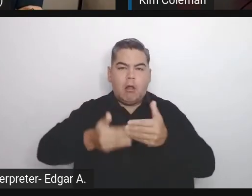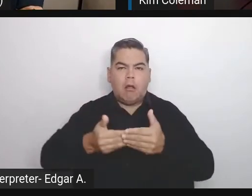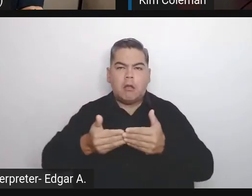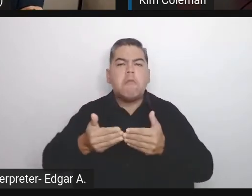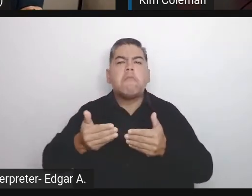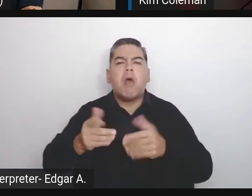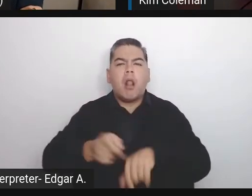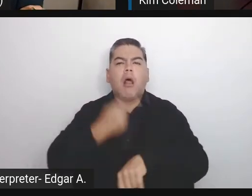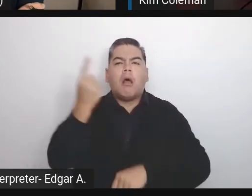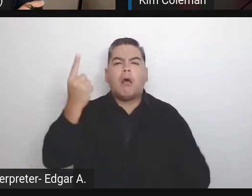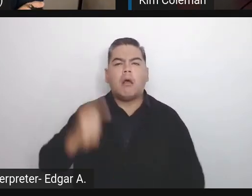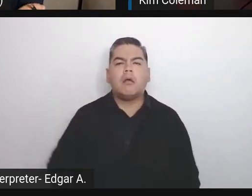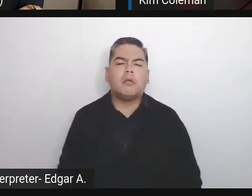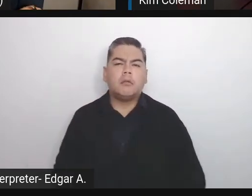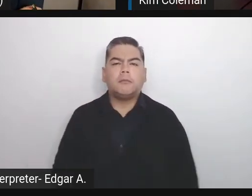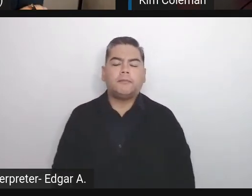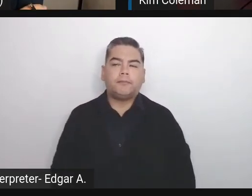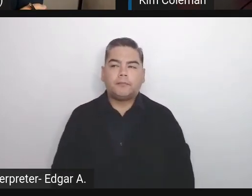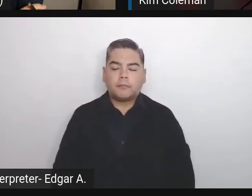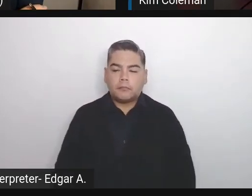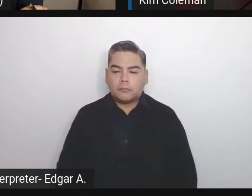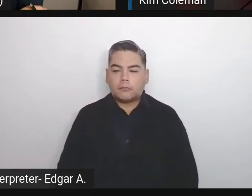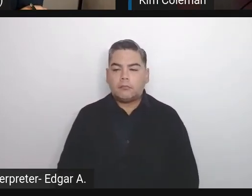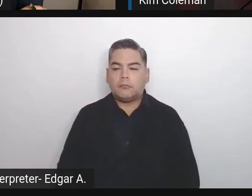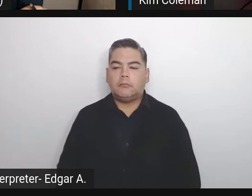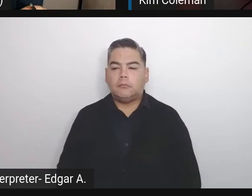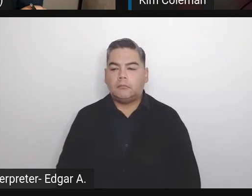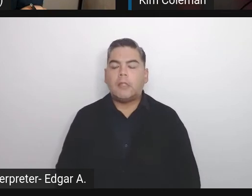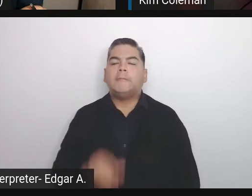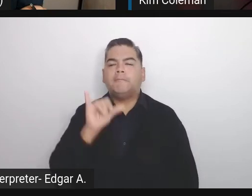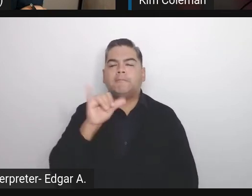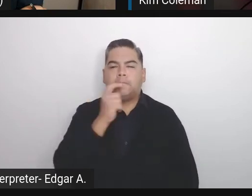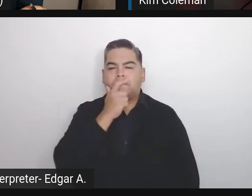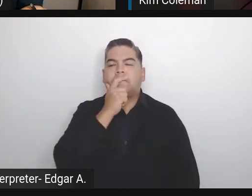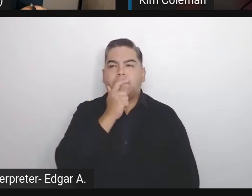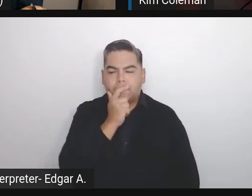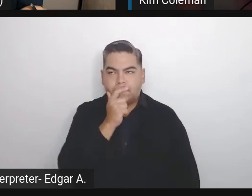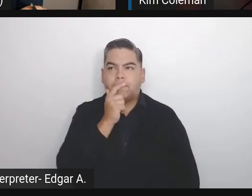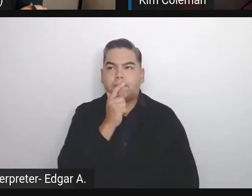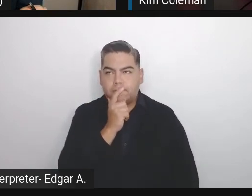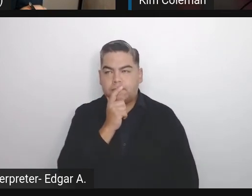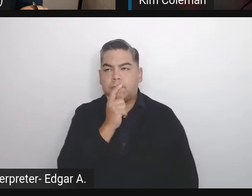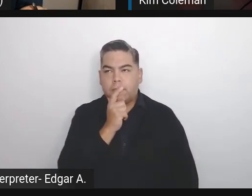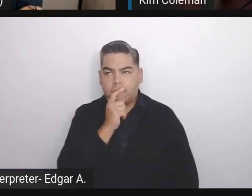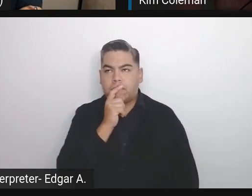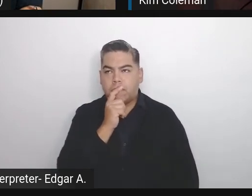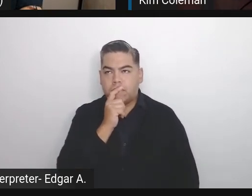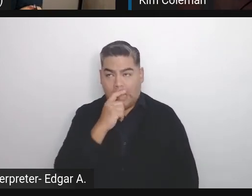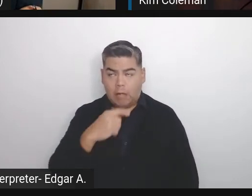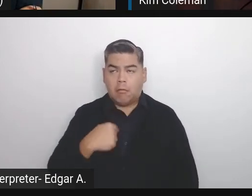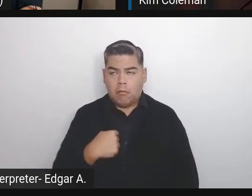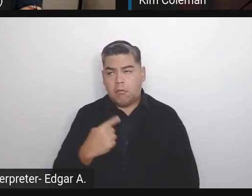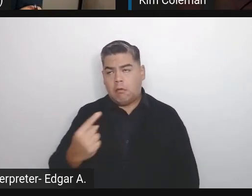I think that if you are not having any experience with it,